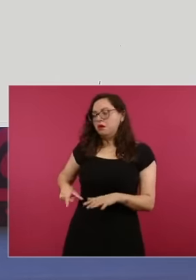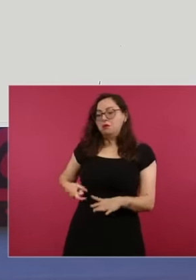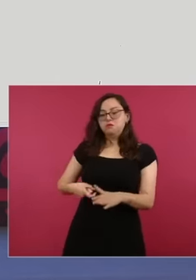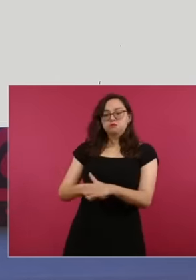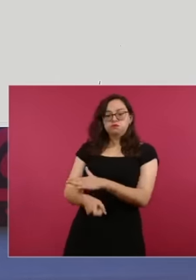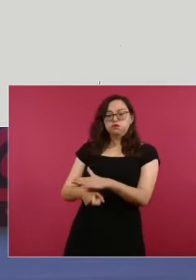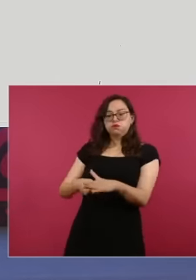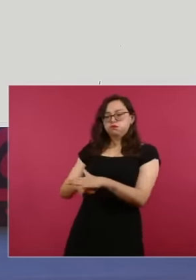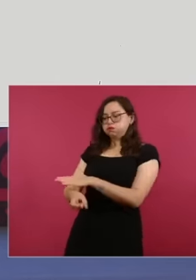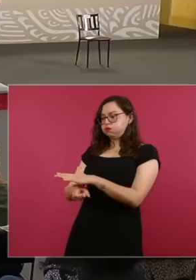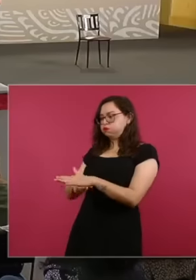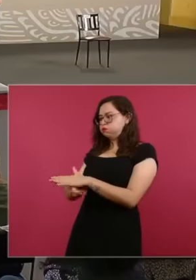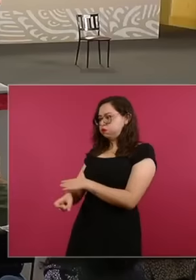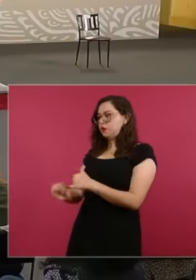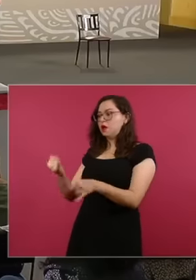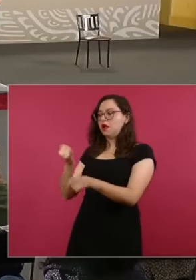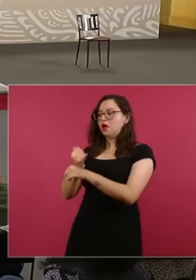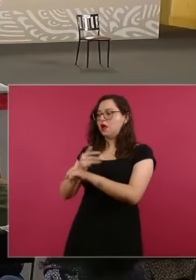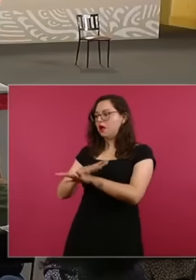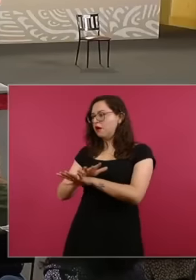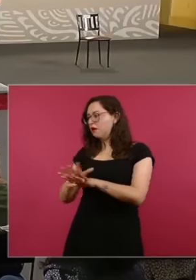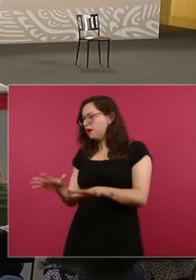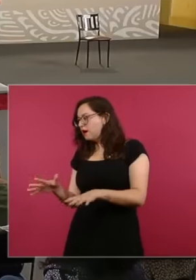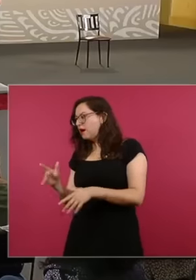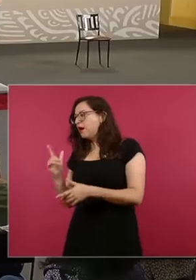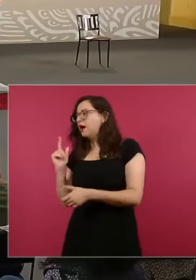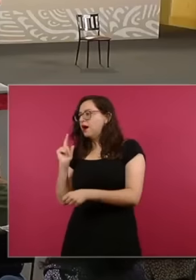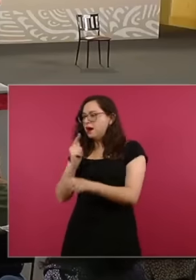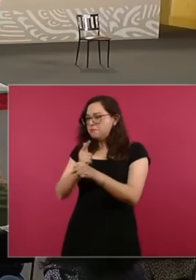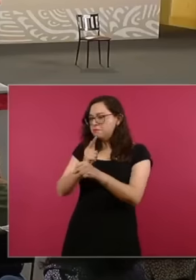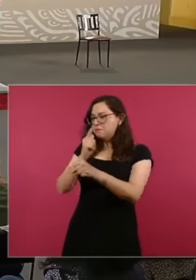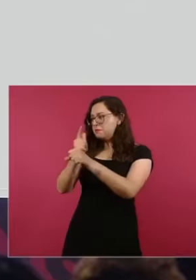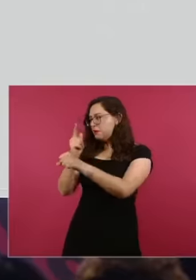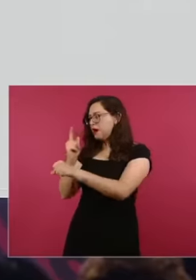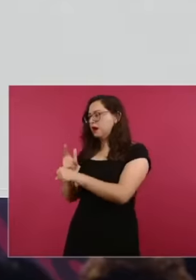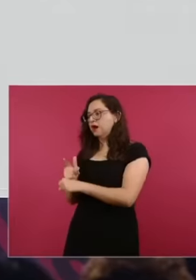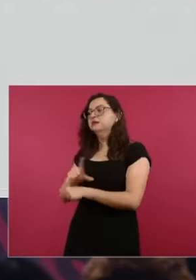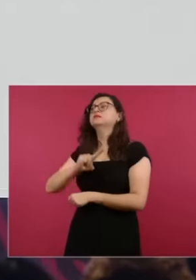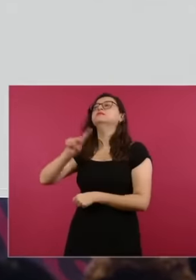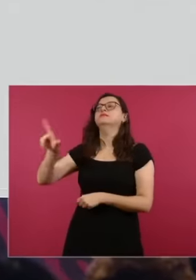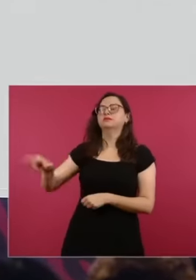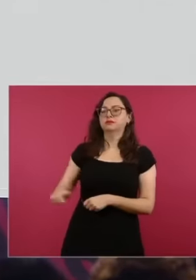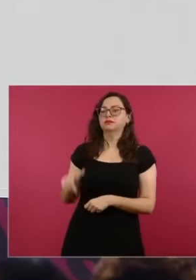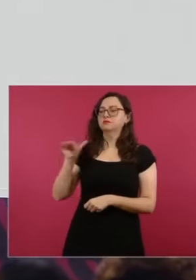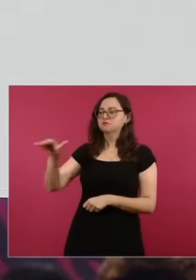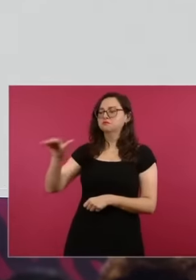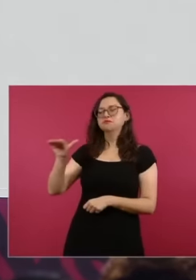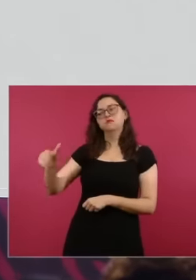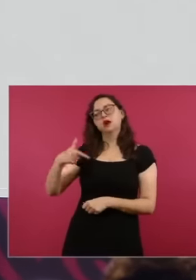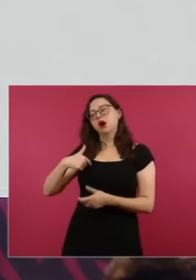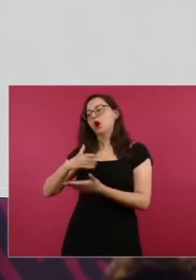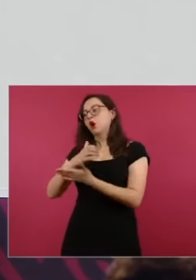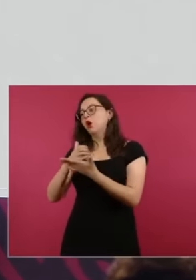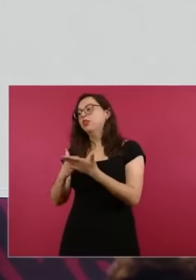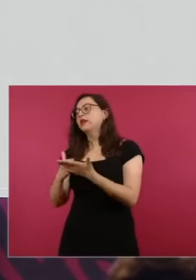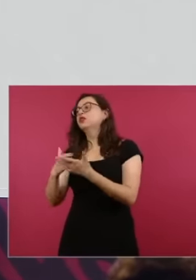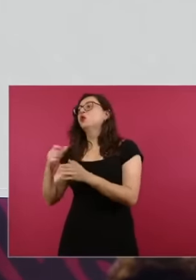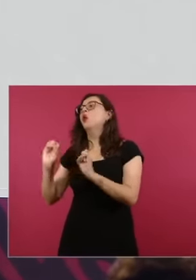confidential information to obtain a contract for the supply of tan. What did we do in this